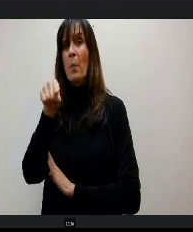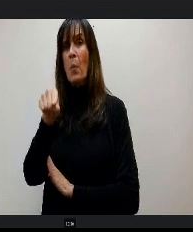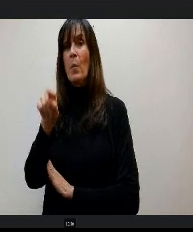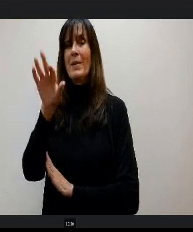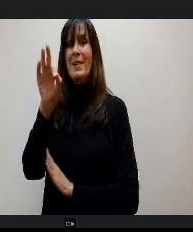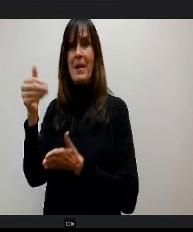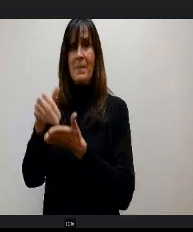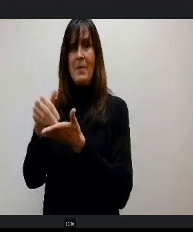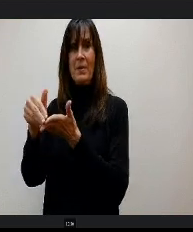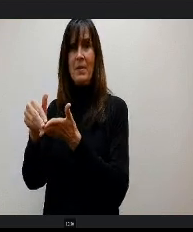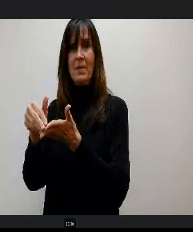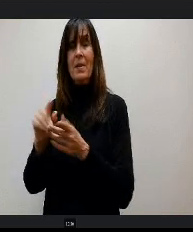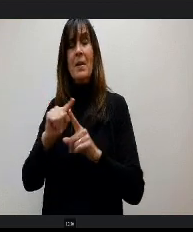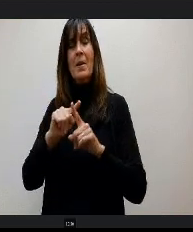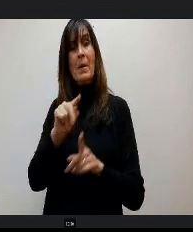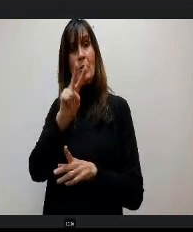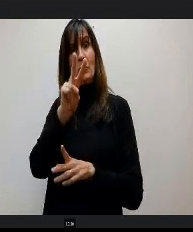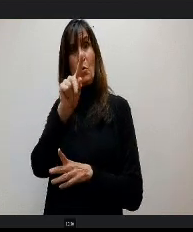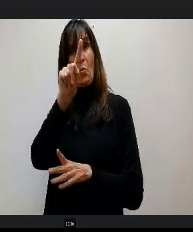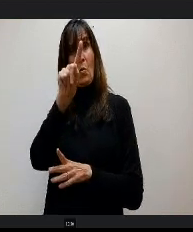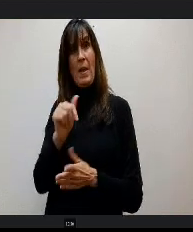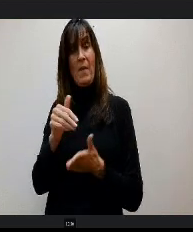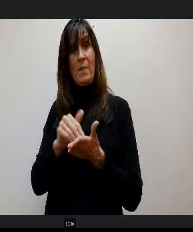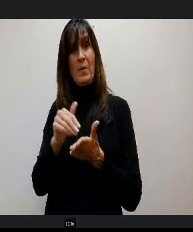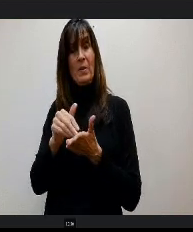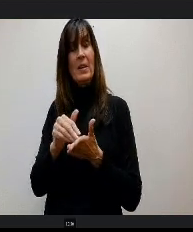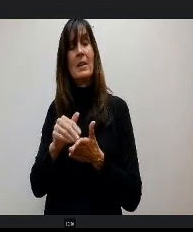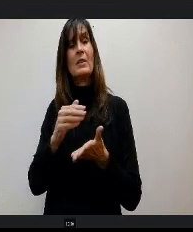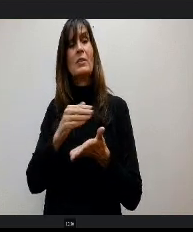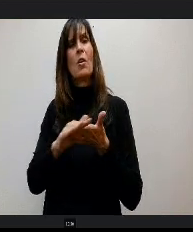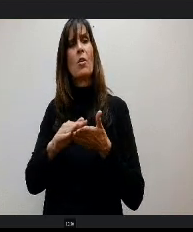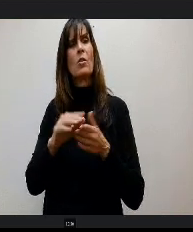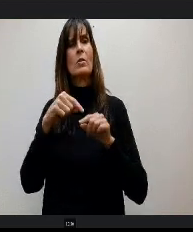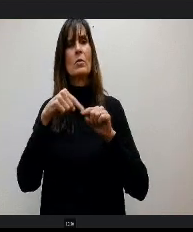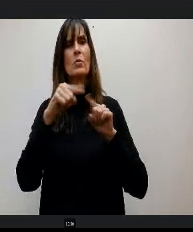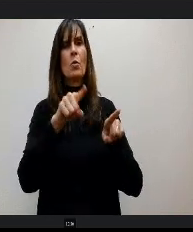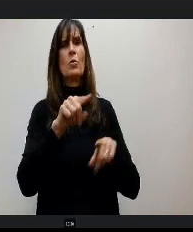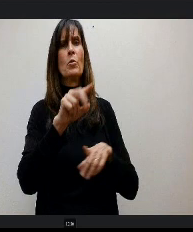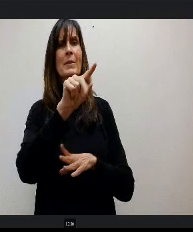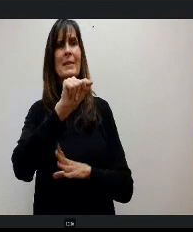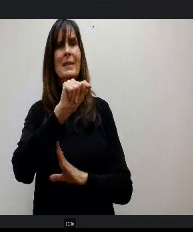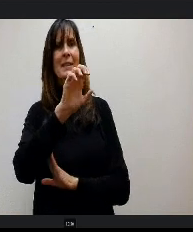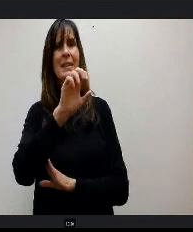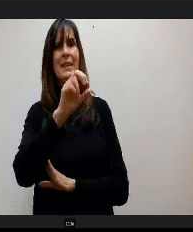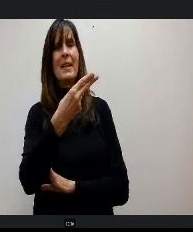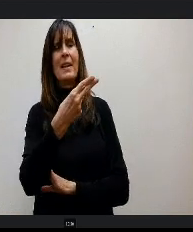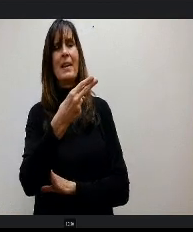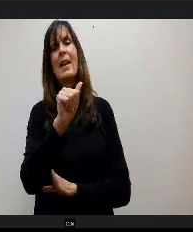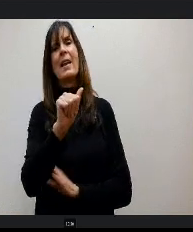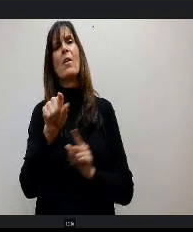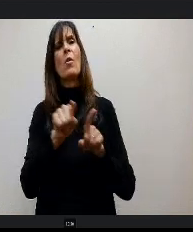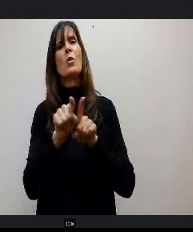and a half million of those dollars go to TCA and new summit. So again please note any